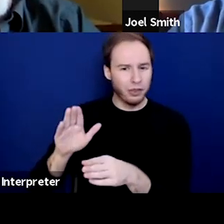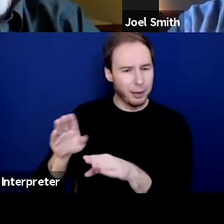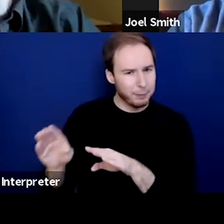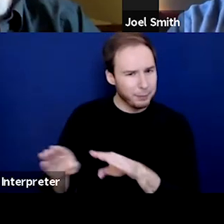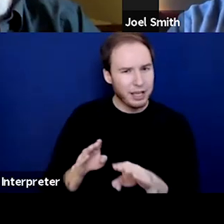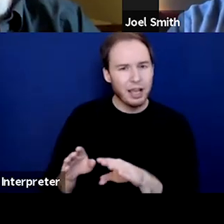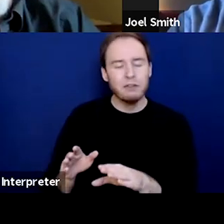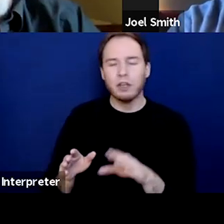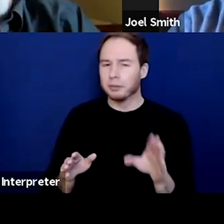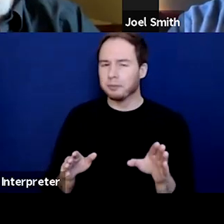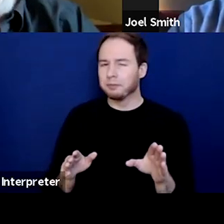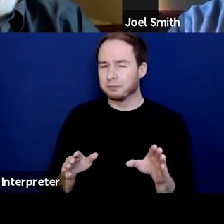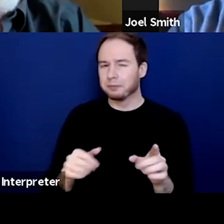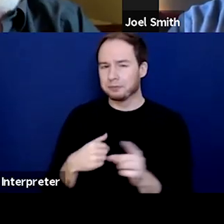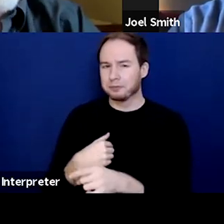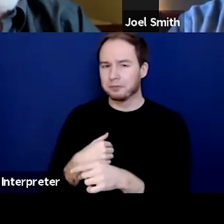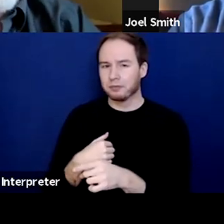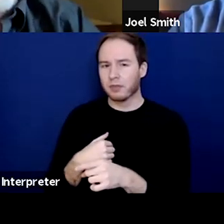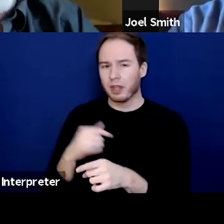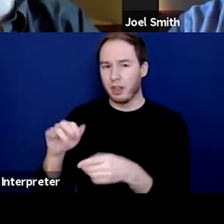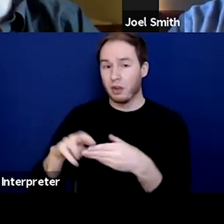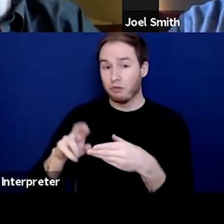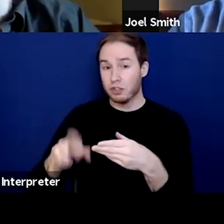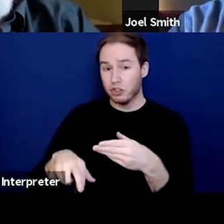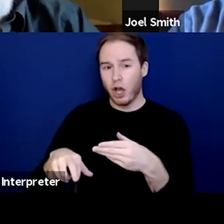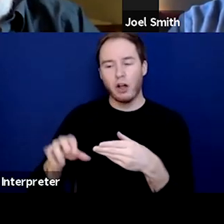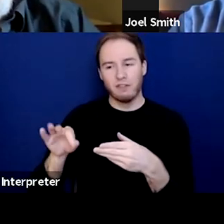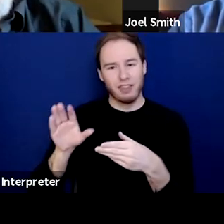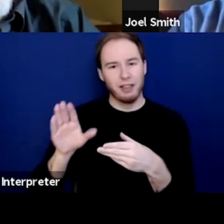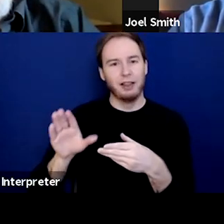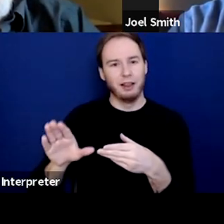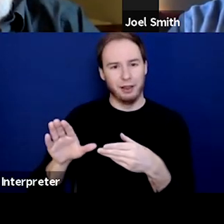it's almost certainly a result of that crazy well sick cycle